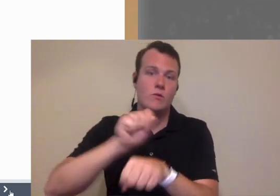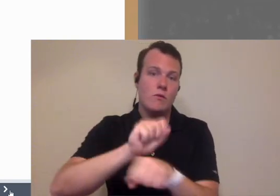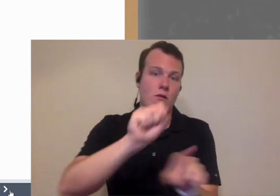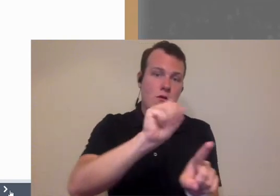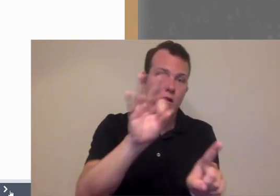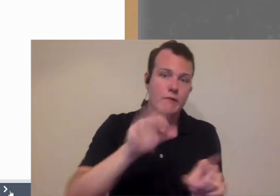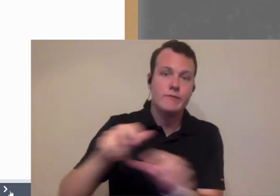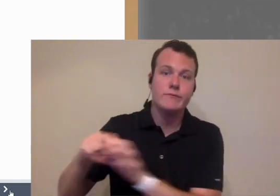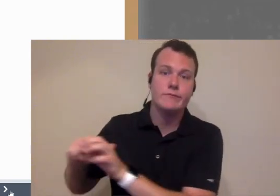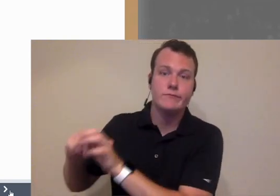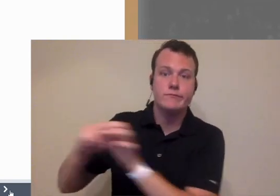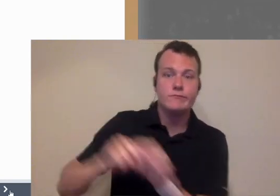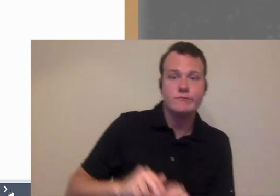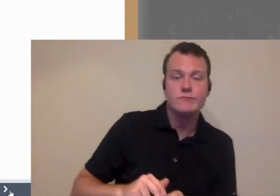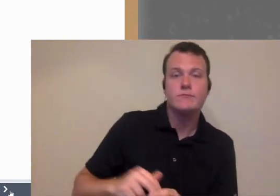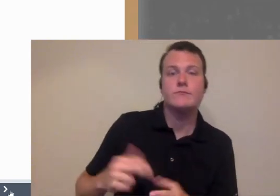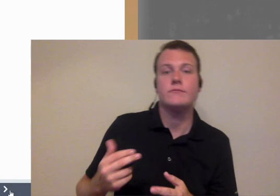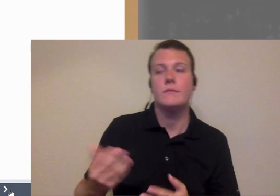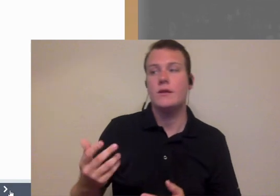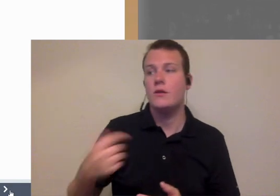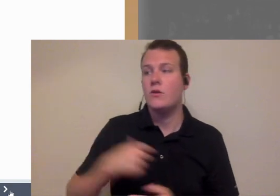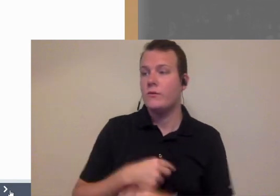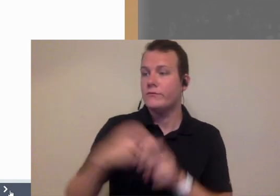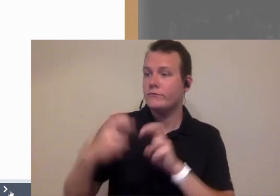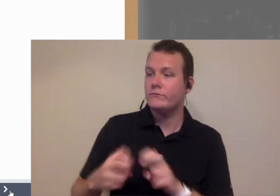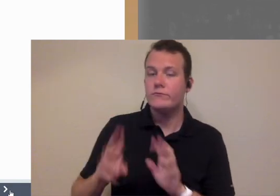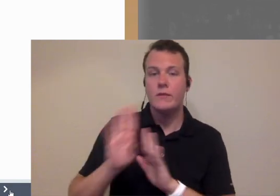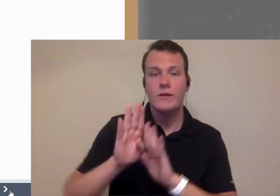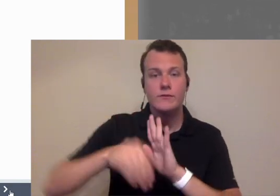takes off from work that brings the patient in we sit down we block